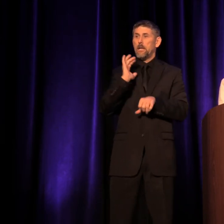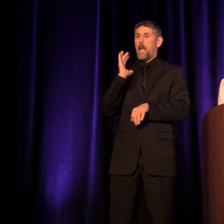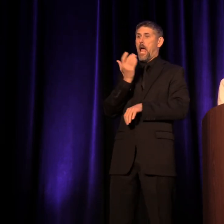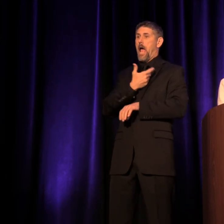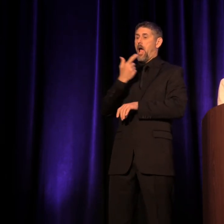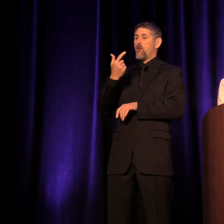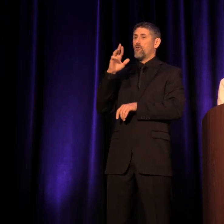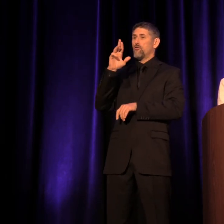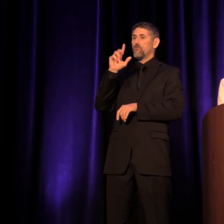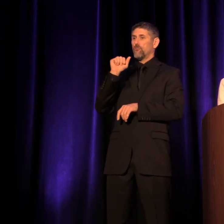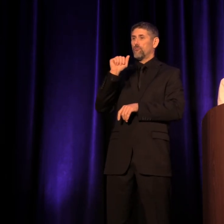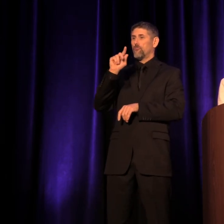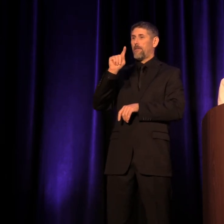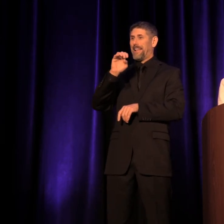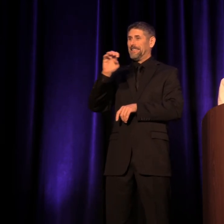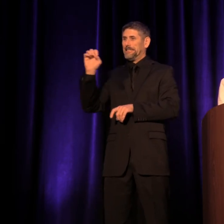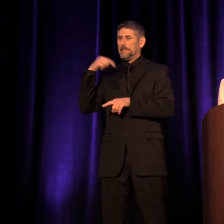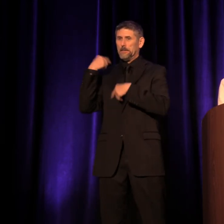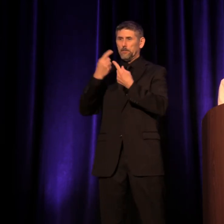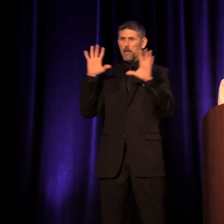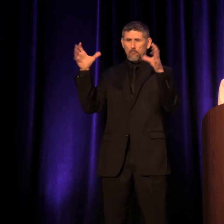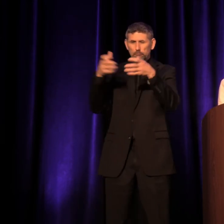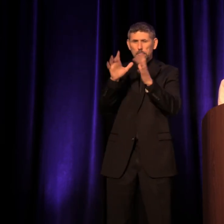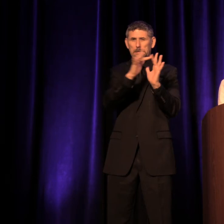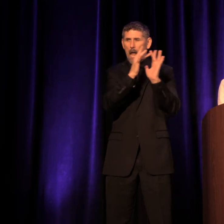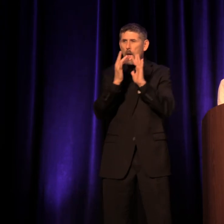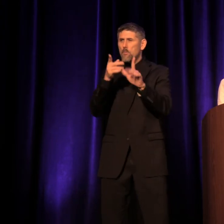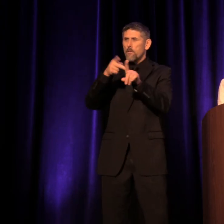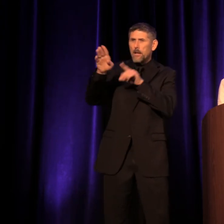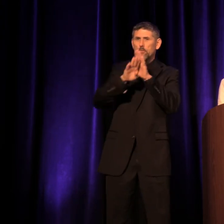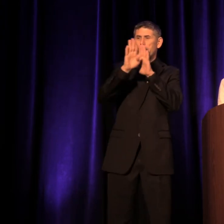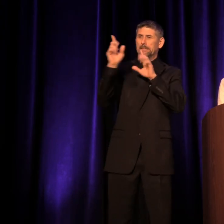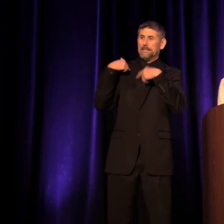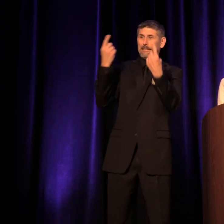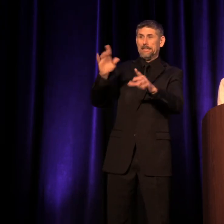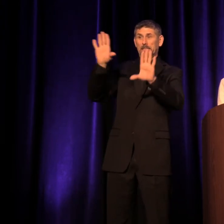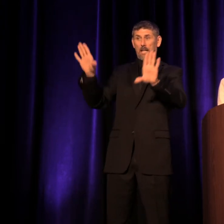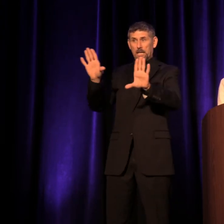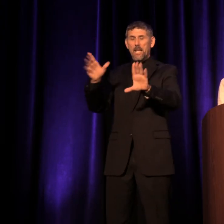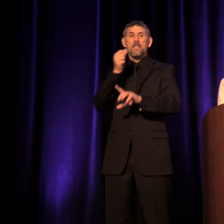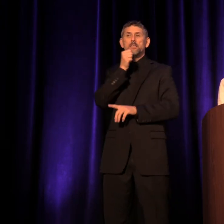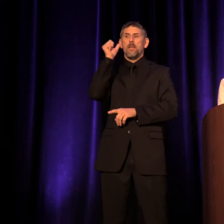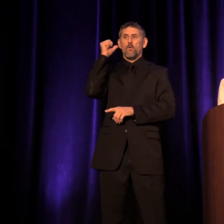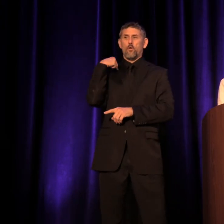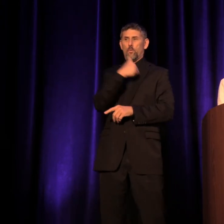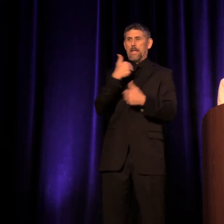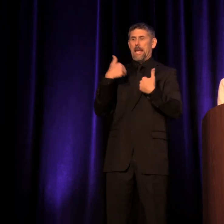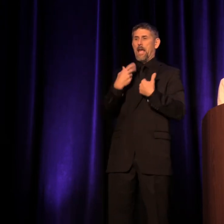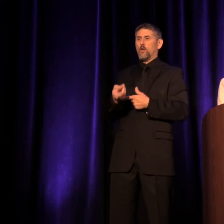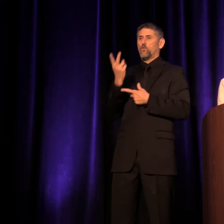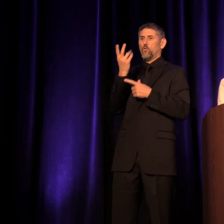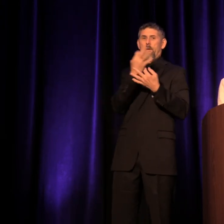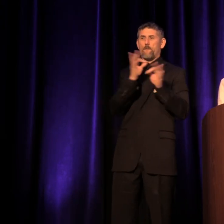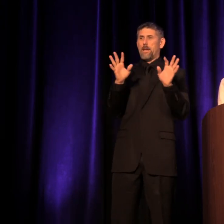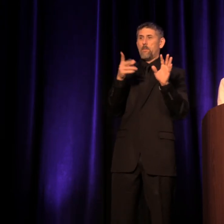for networking and professional development opportunities since Sunday. Yesterday, we held two pre-conferences